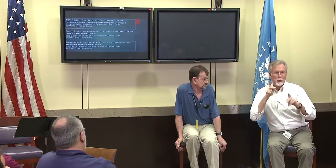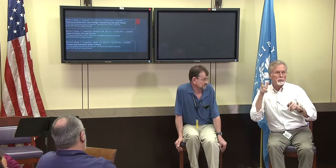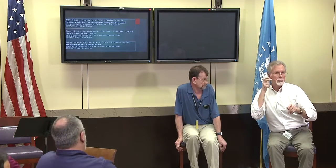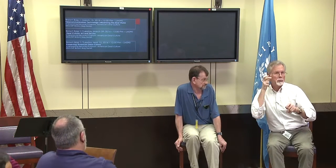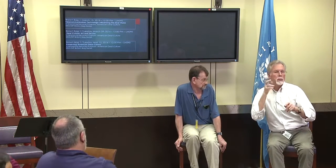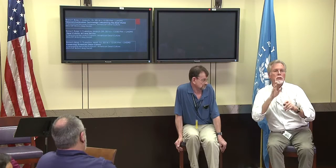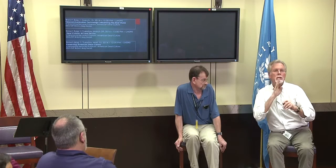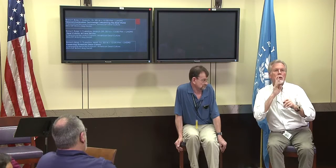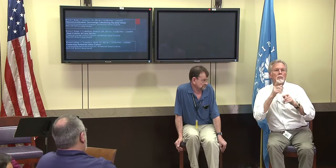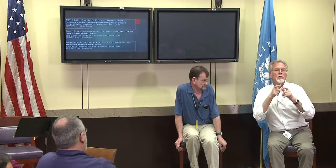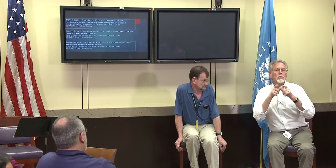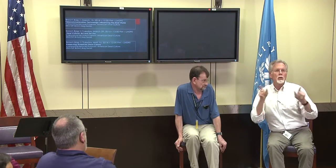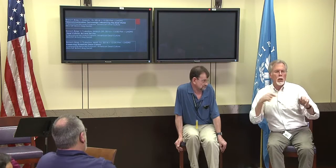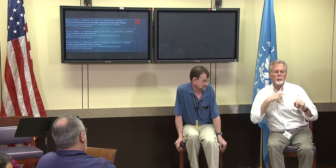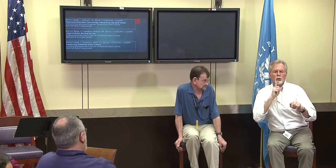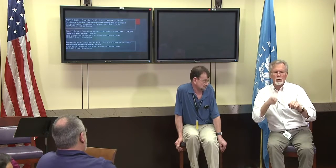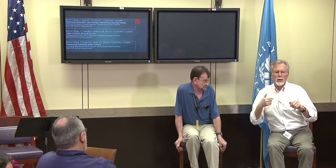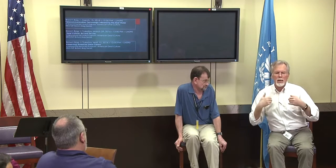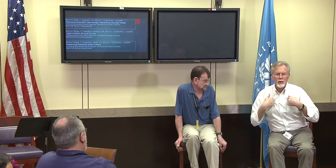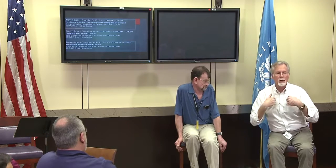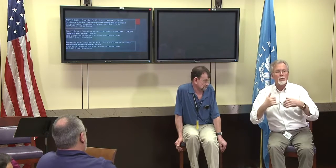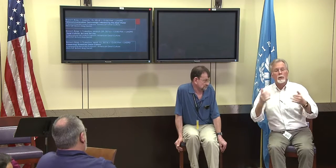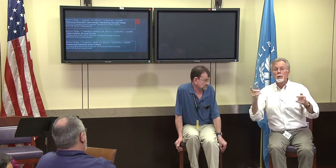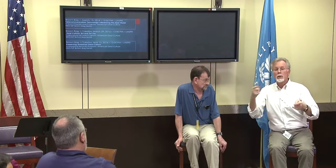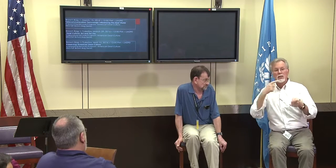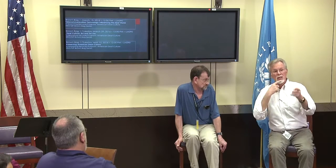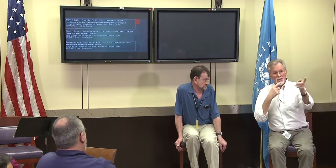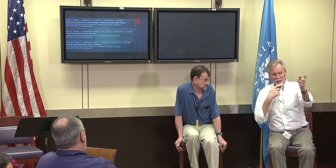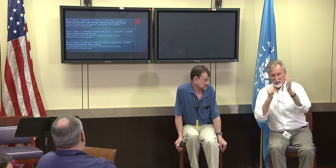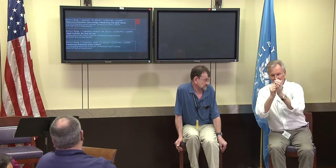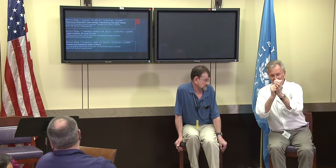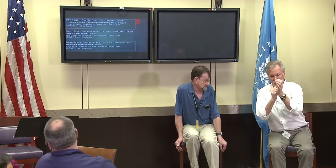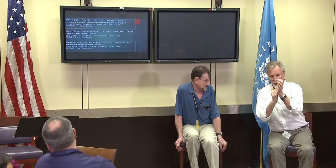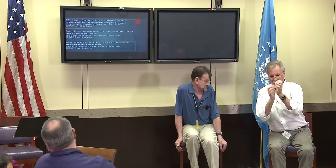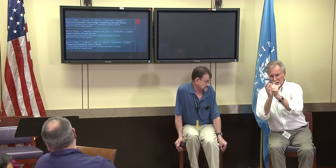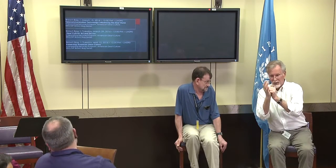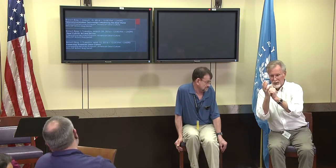but I'm not sure how that applies spoken language